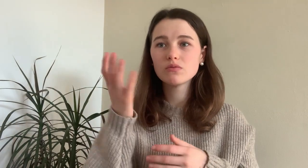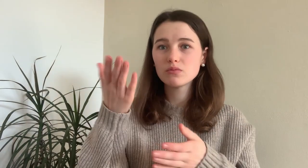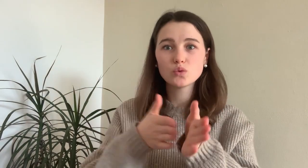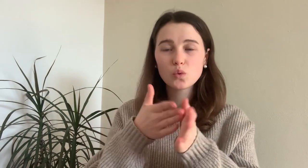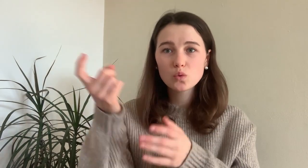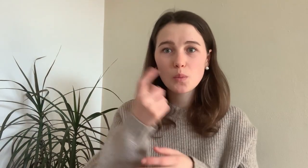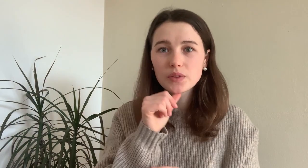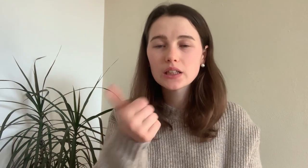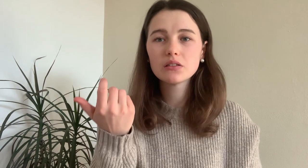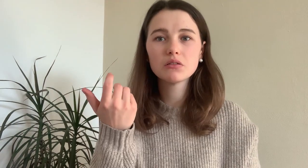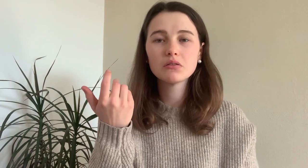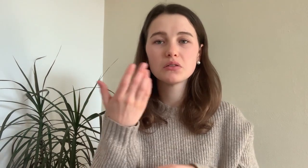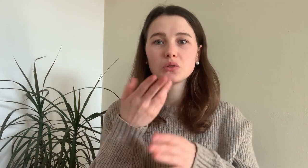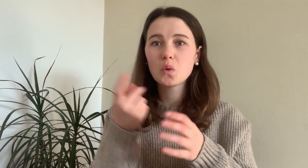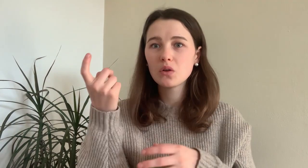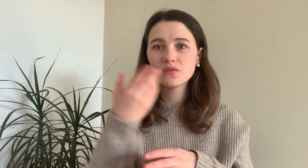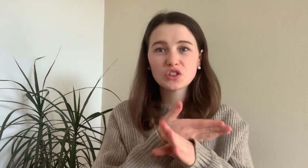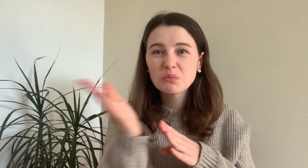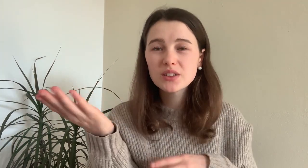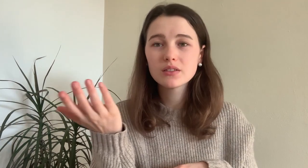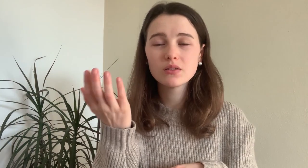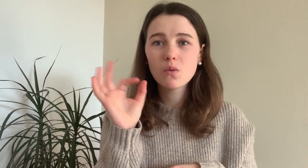Or another example would be the train is not coming or is late